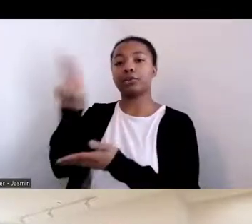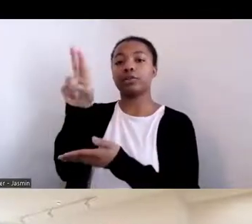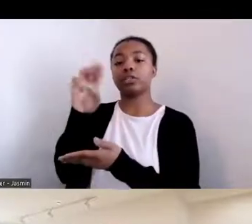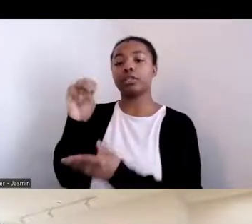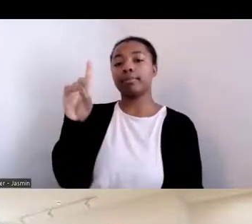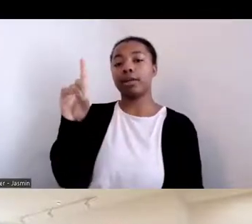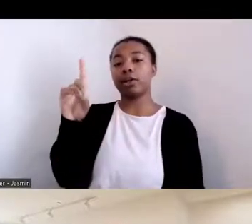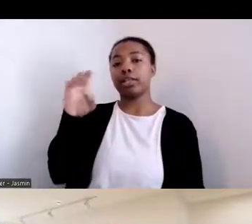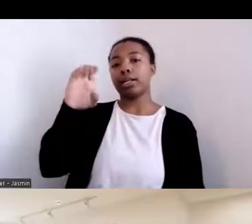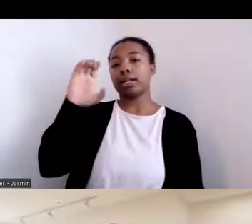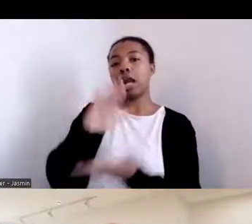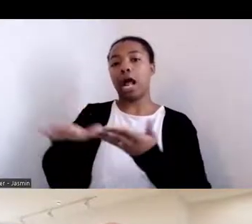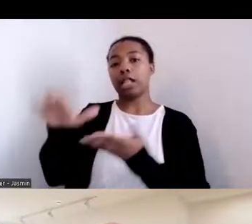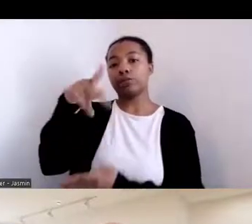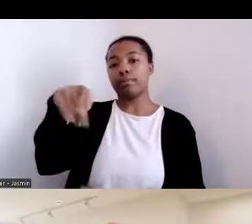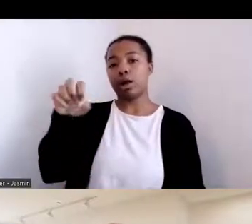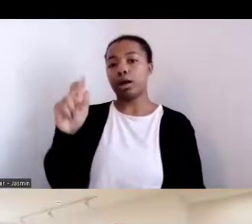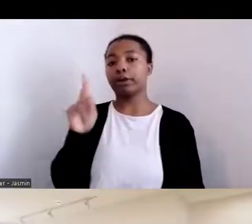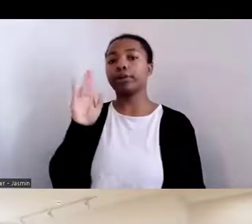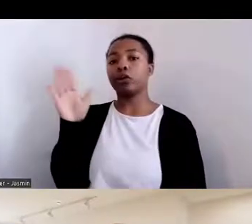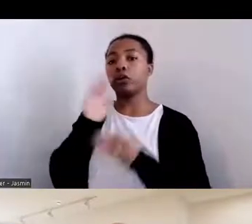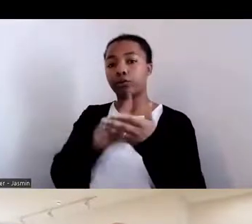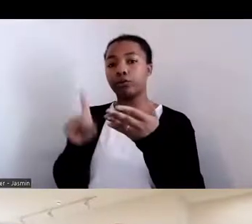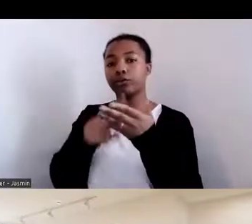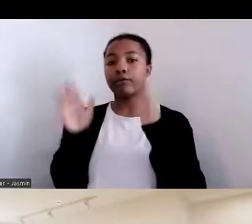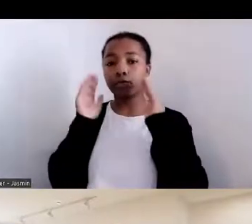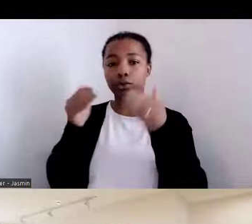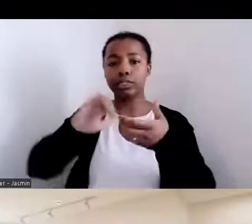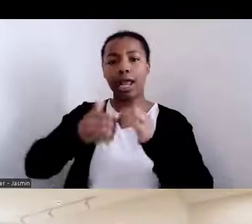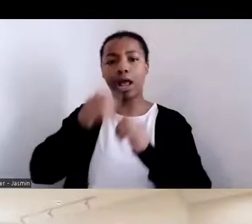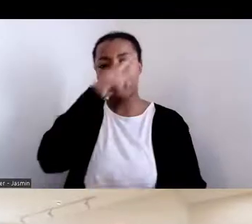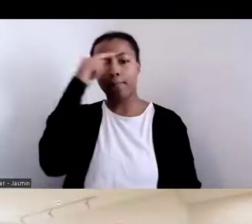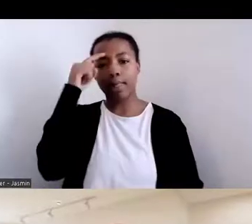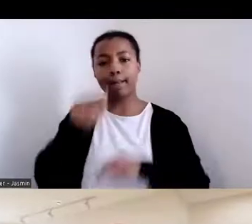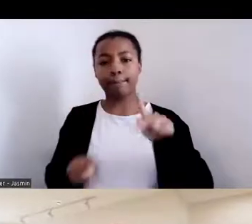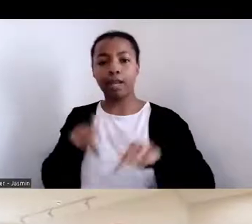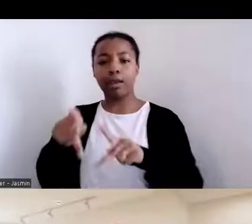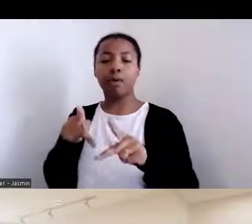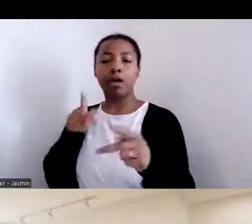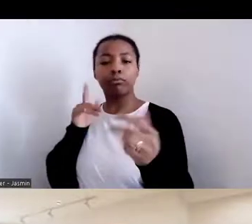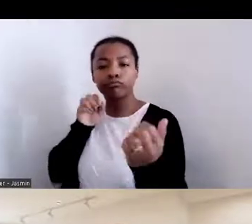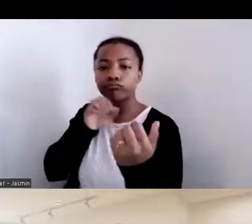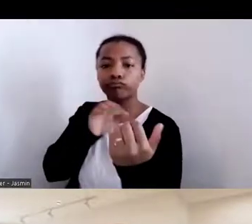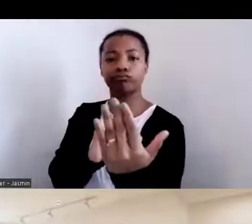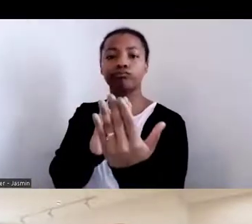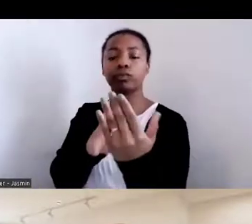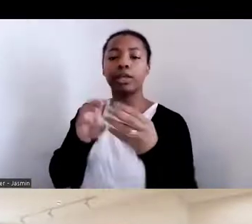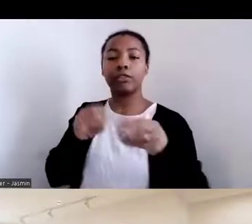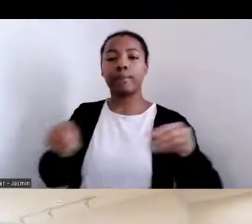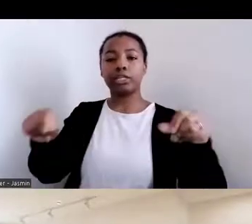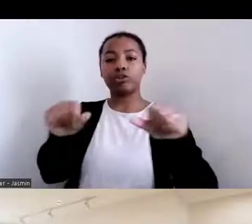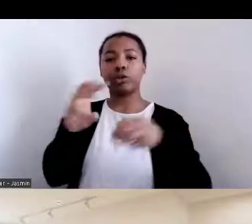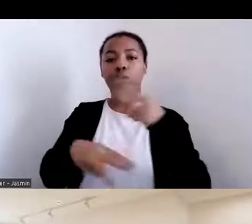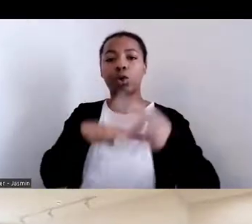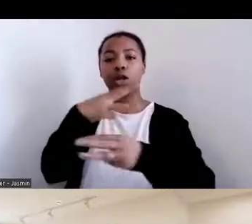Her research is focused on the ways in which black people engage their material worlds, especially with food and food cultures.